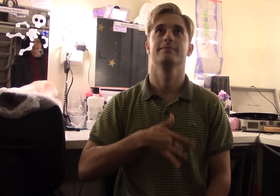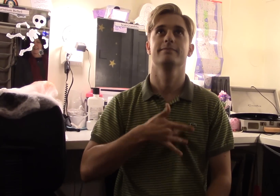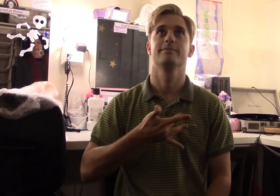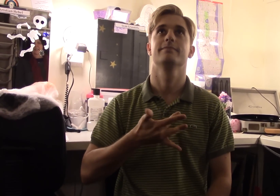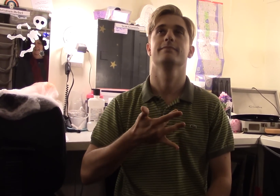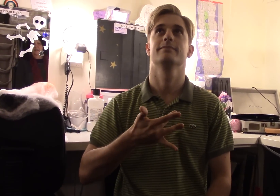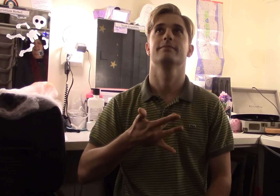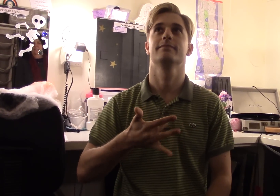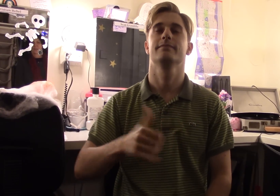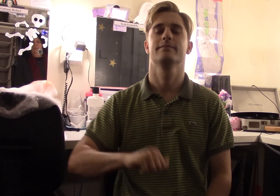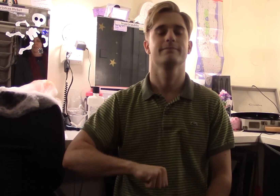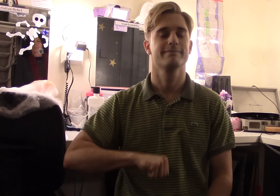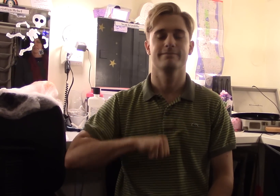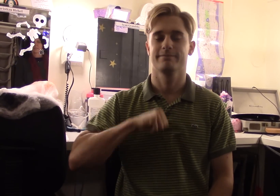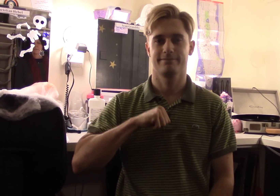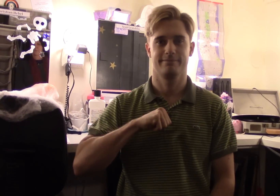and I feel proud